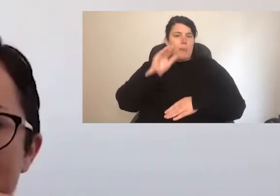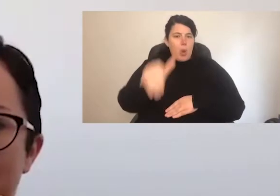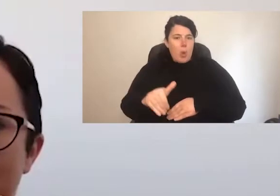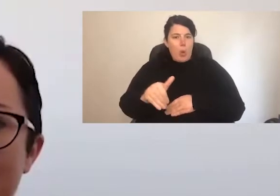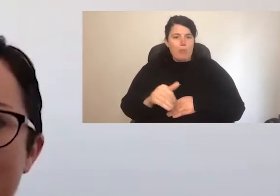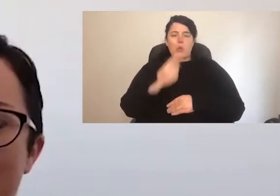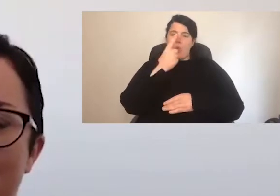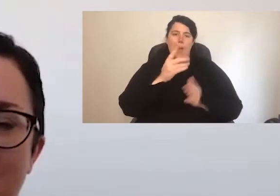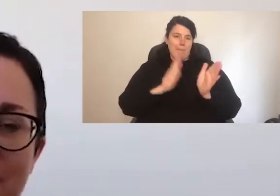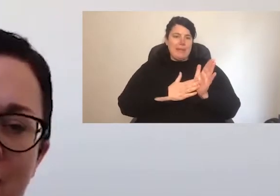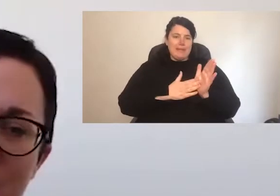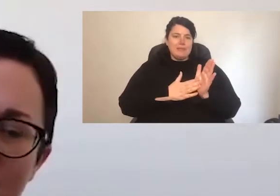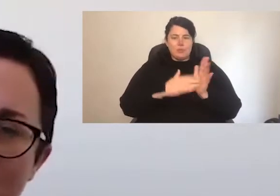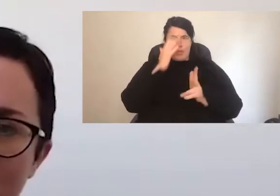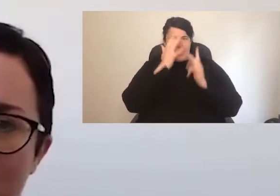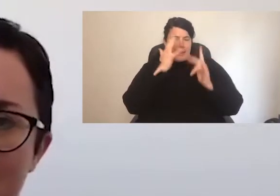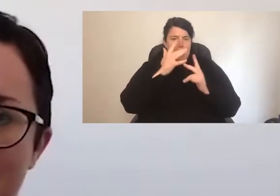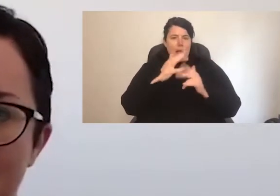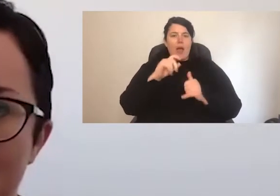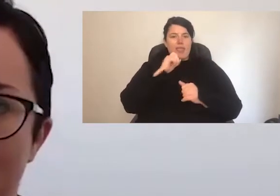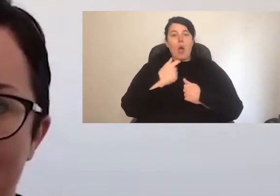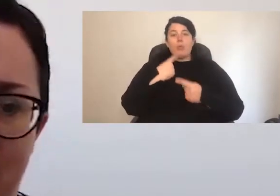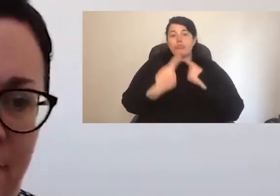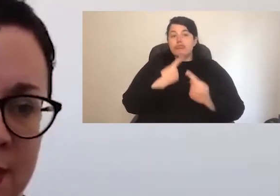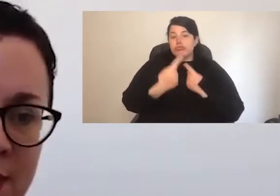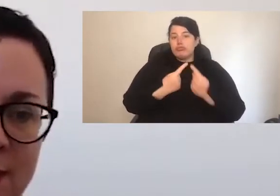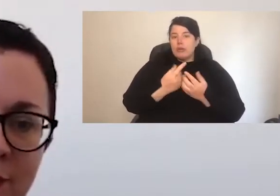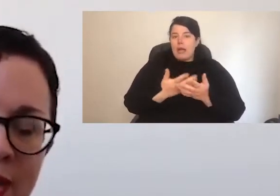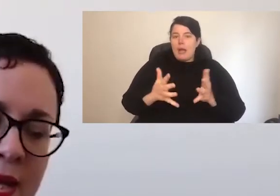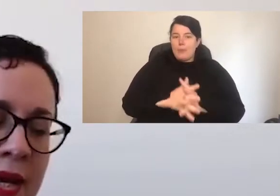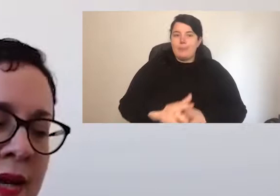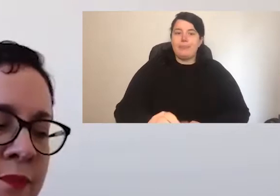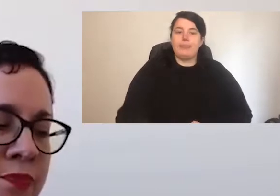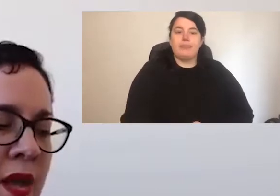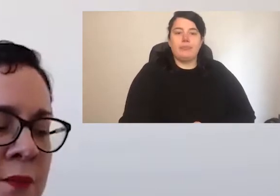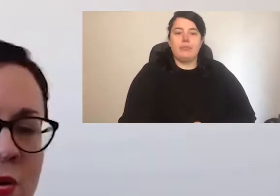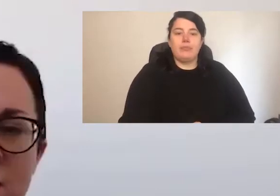to think about and I'll come back to the results in a moment. I'm not